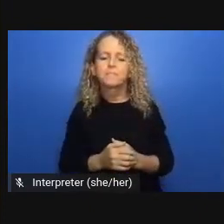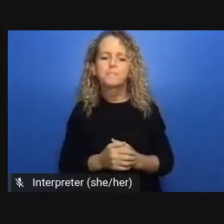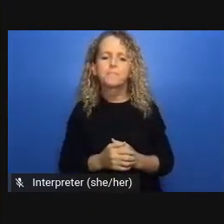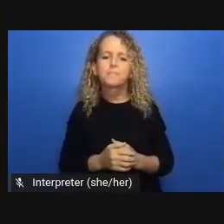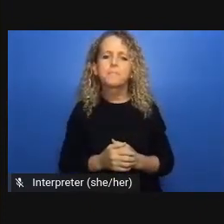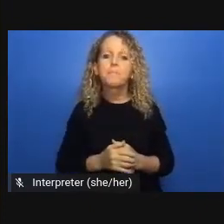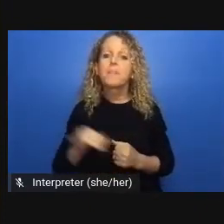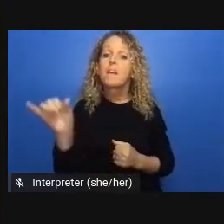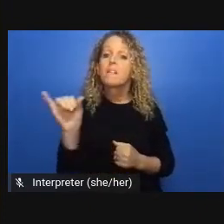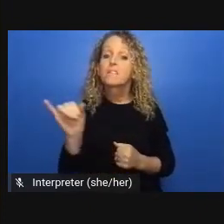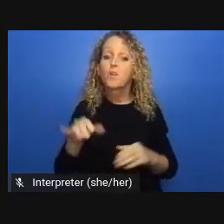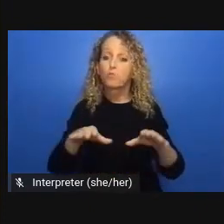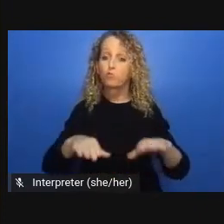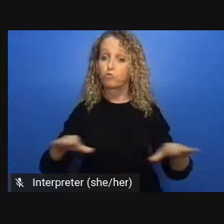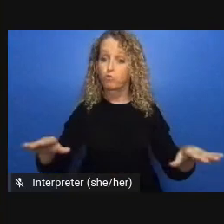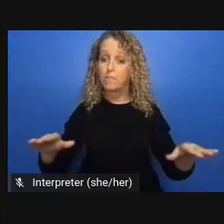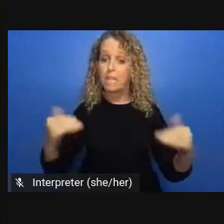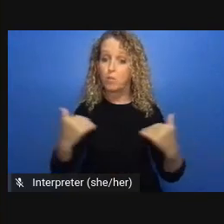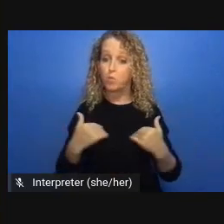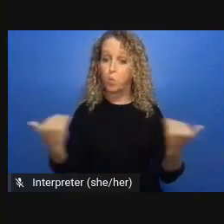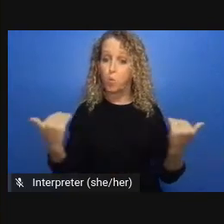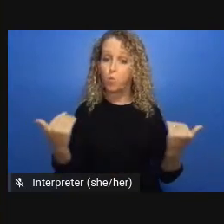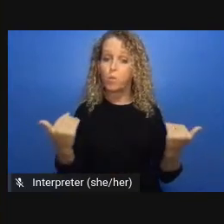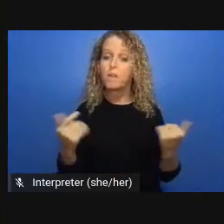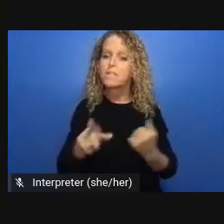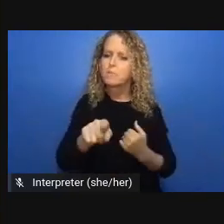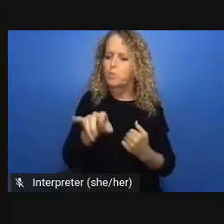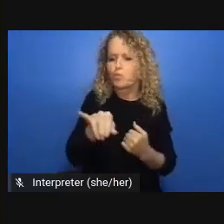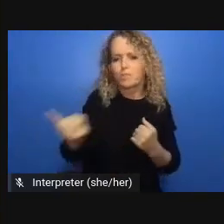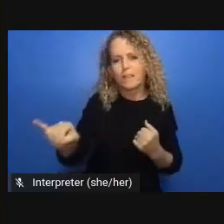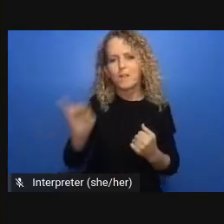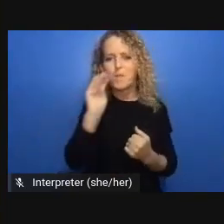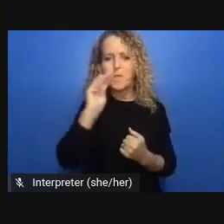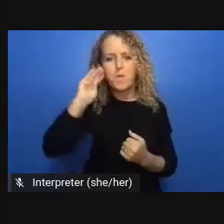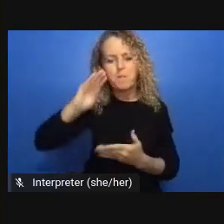so that's process and i'm only clearing my throat because i'm supposed to talk about